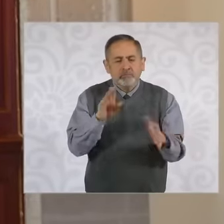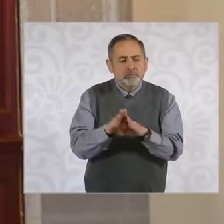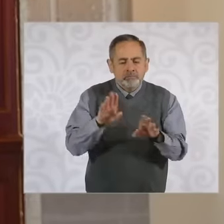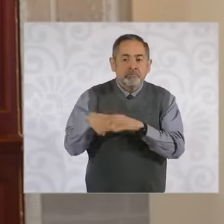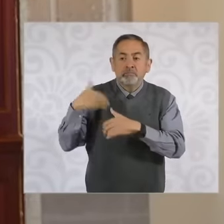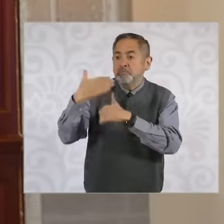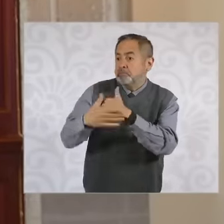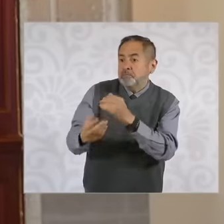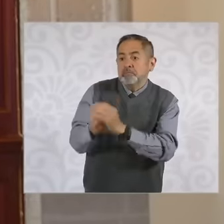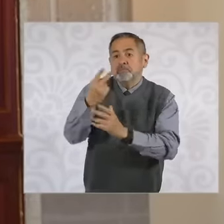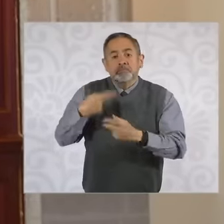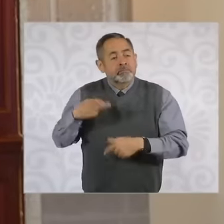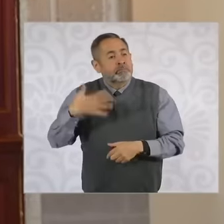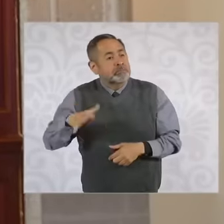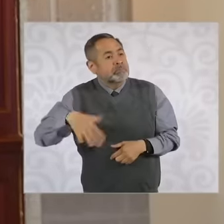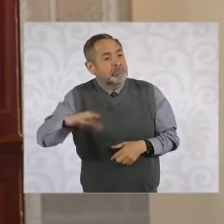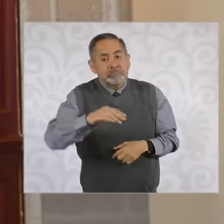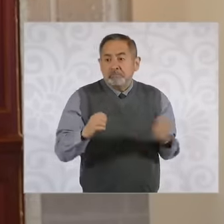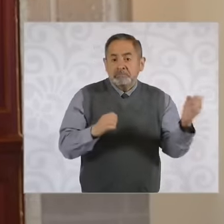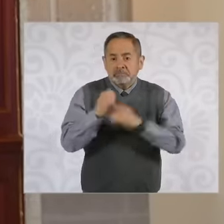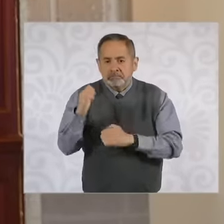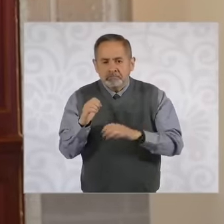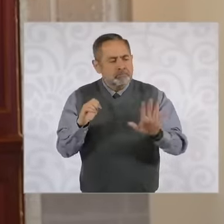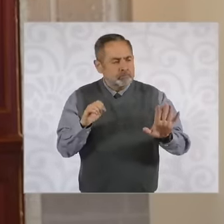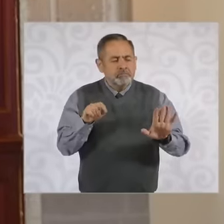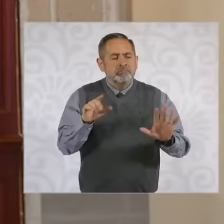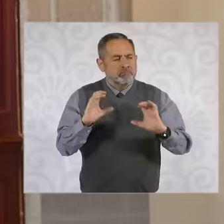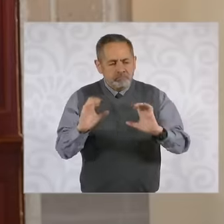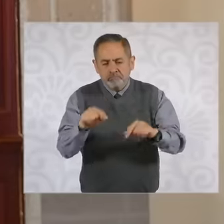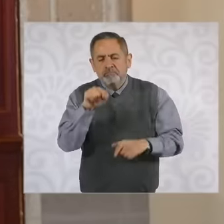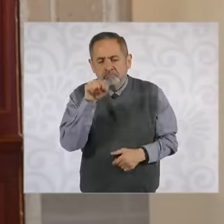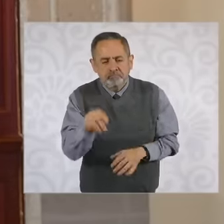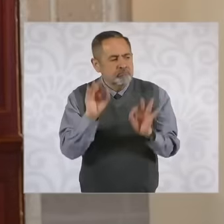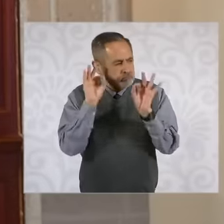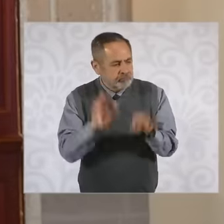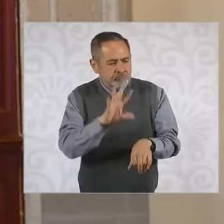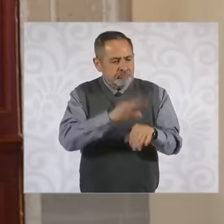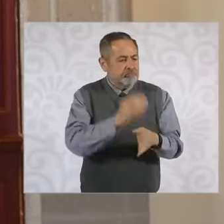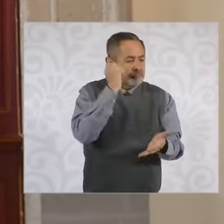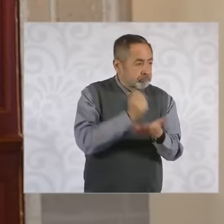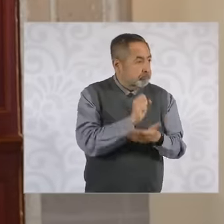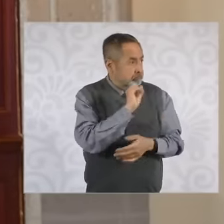looking to live from ending up in an irregular settlement That they have a suitable place to live